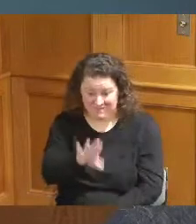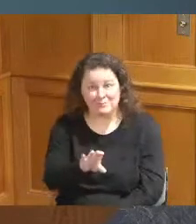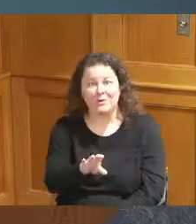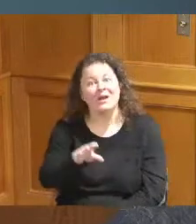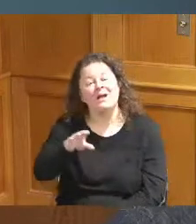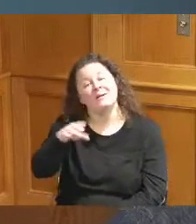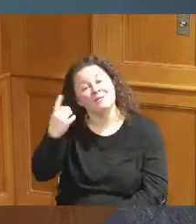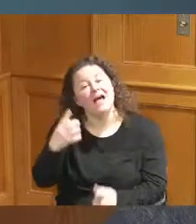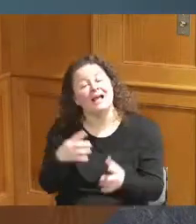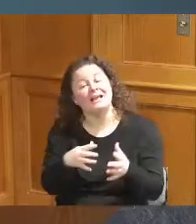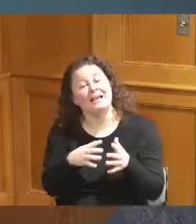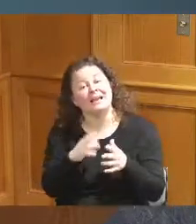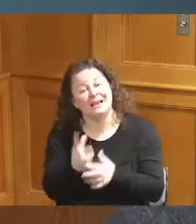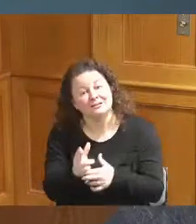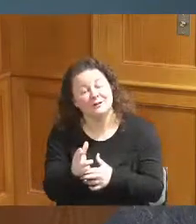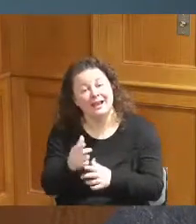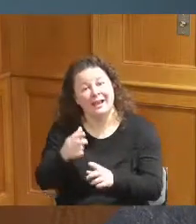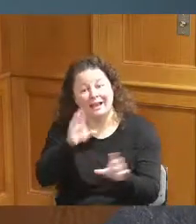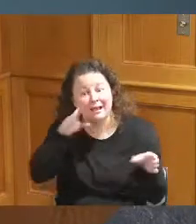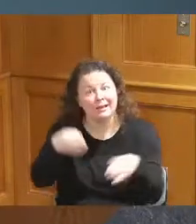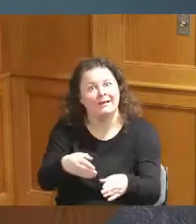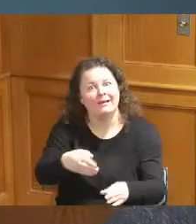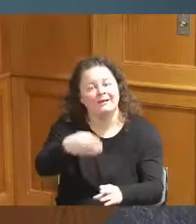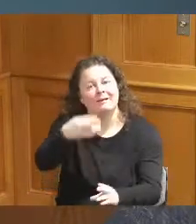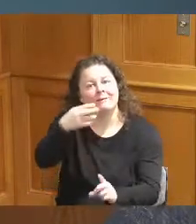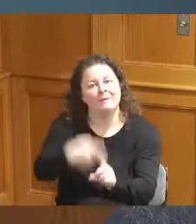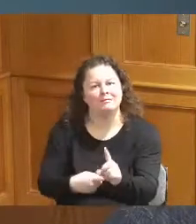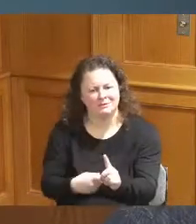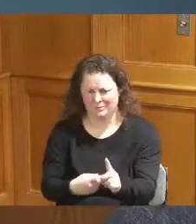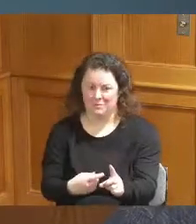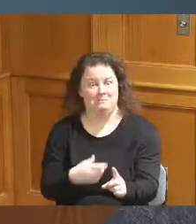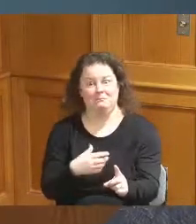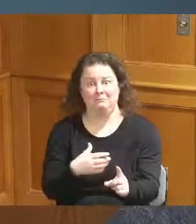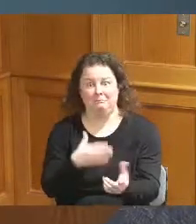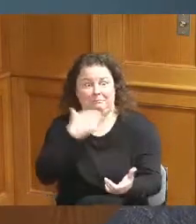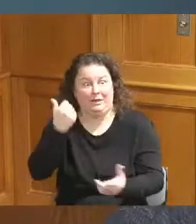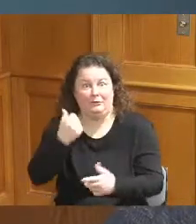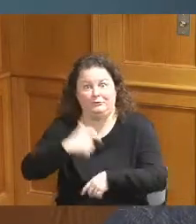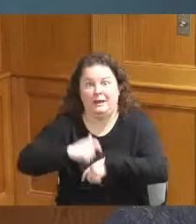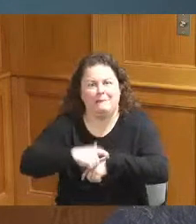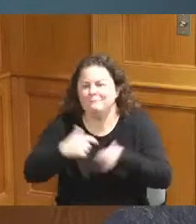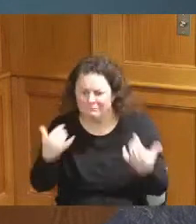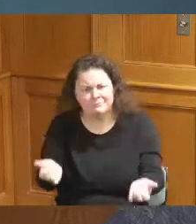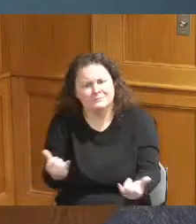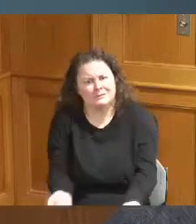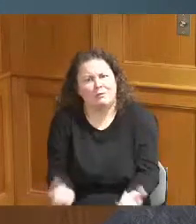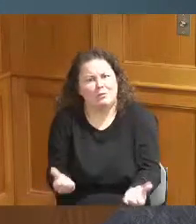hmm thing we could do with the city the county The Villages the townships